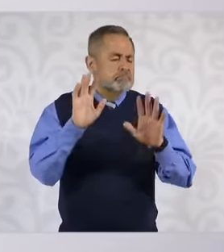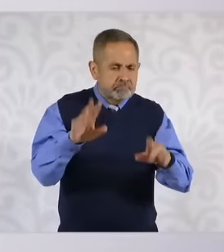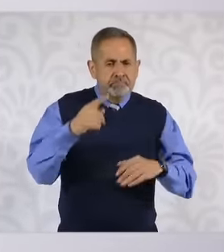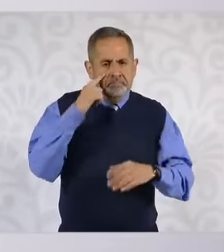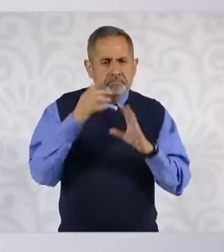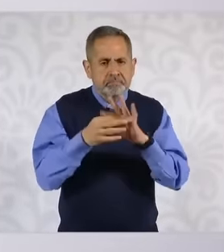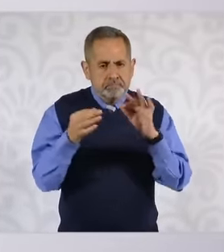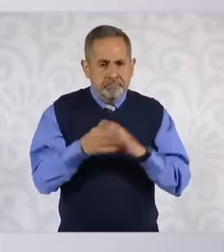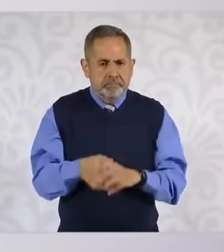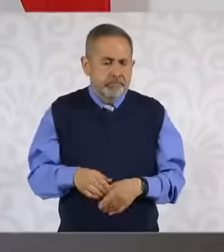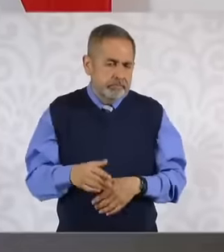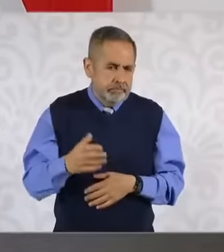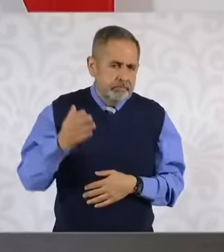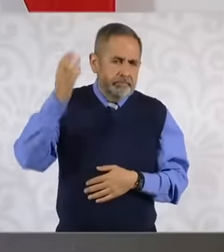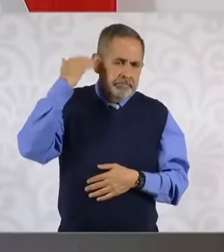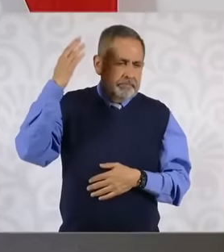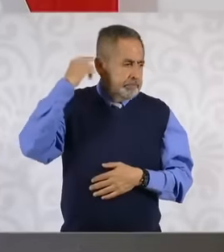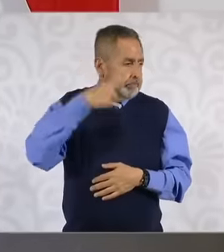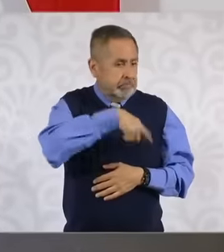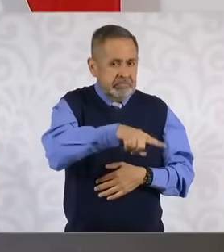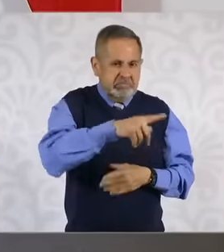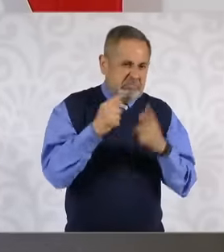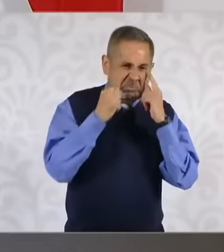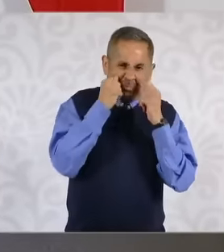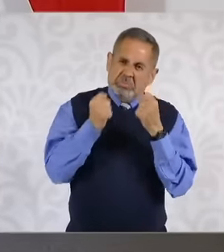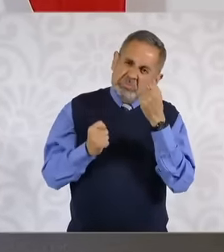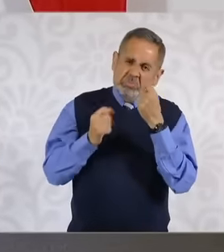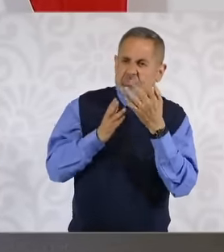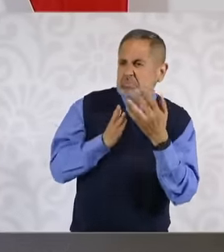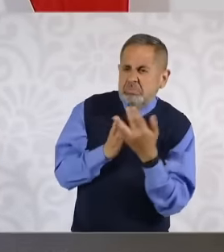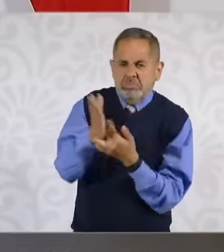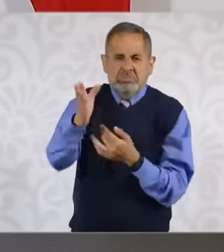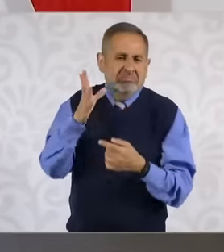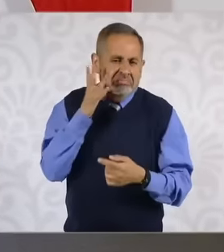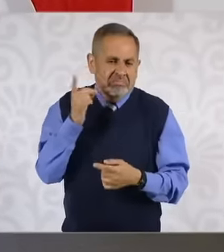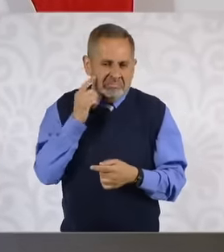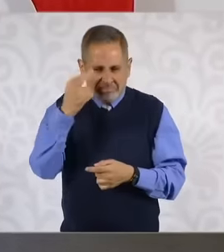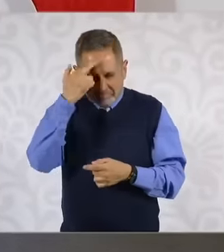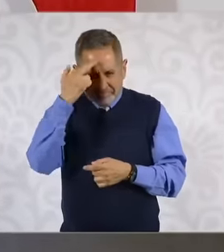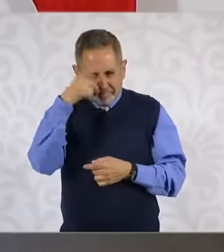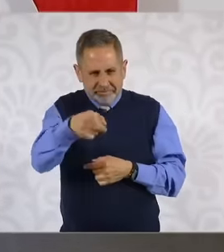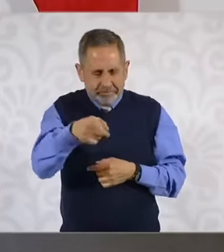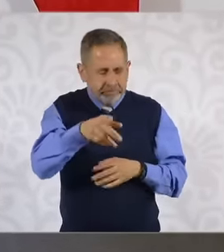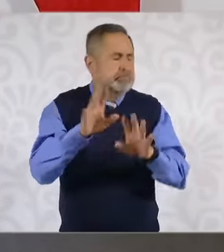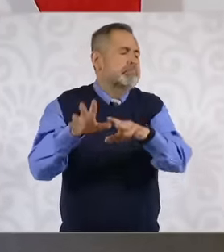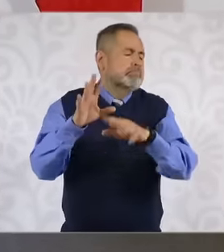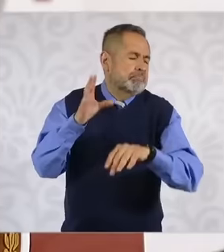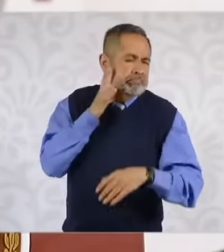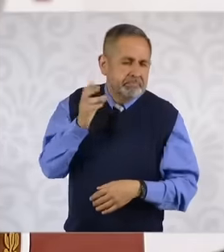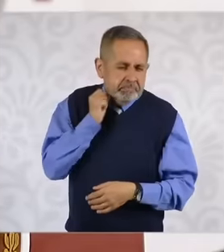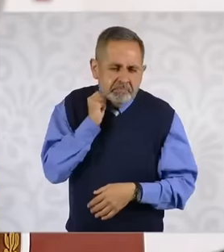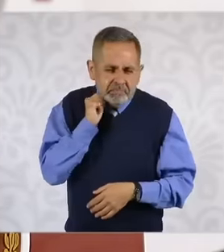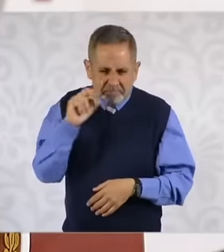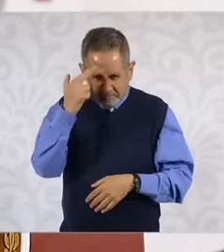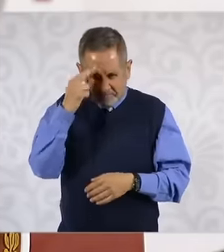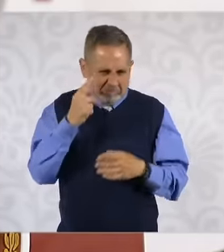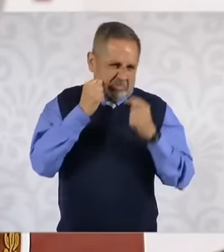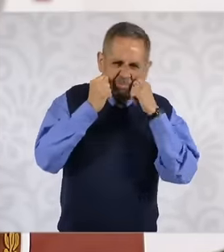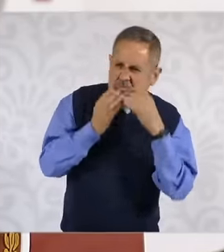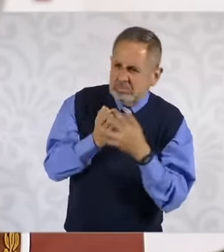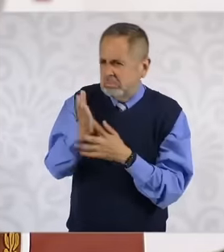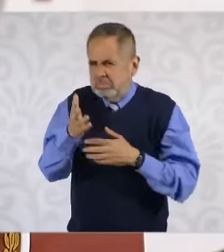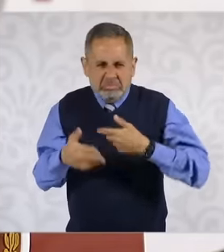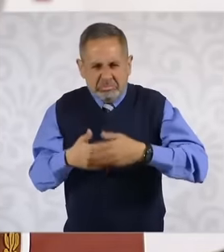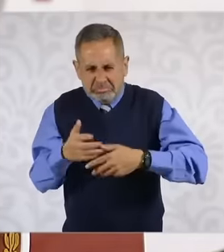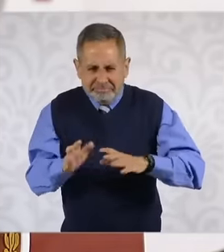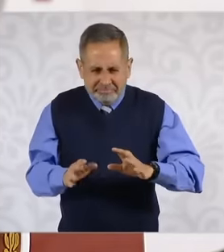they entered the chamber of deputies that time, it reminds us of those in the chamber of senators, eh,